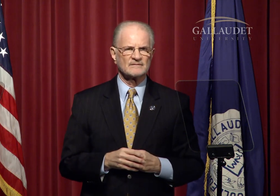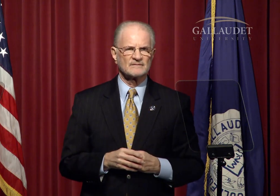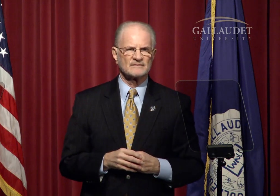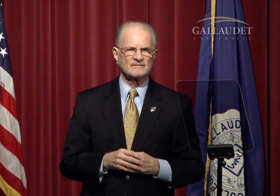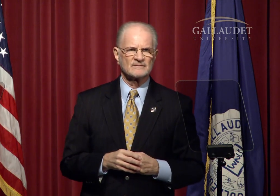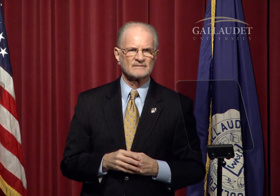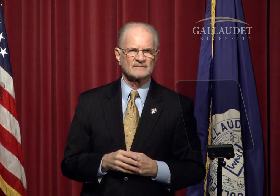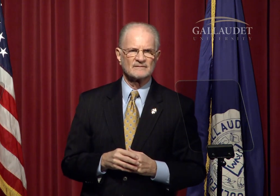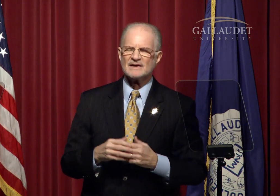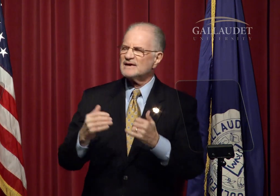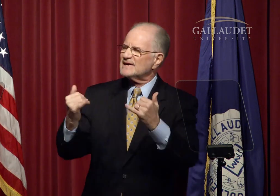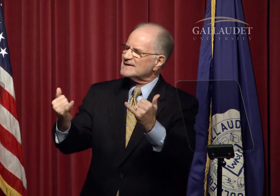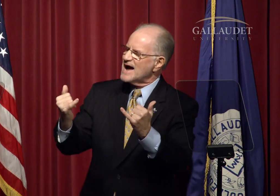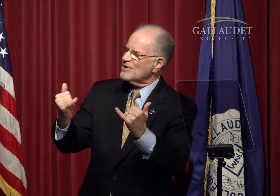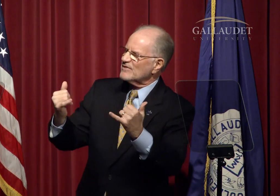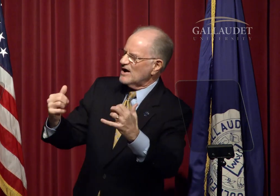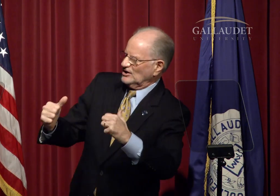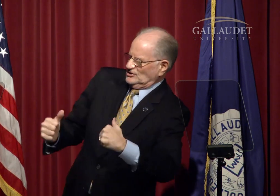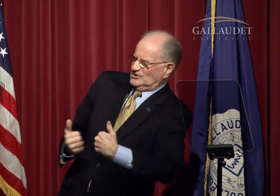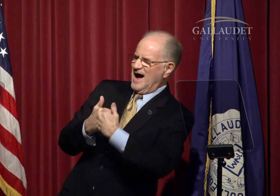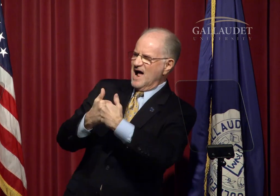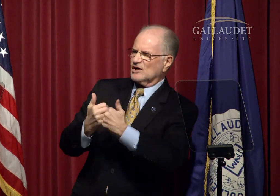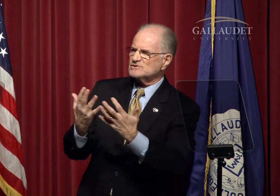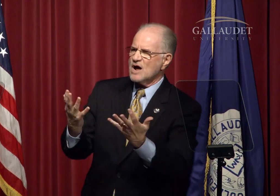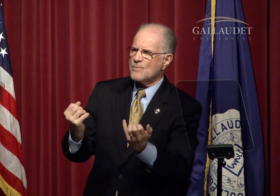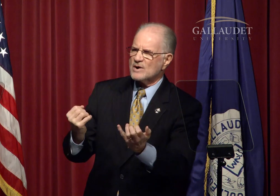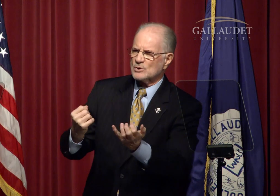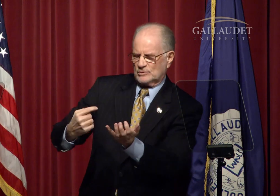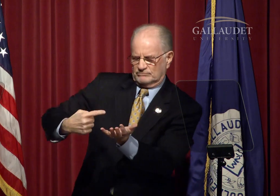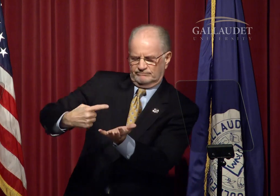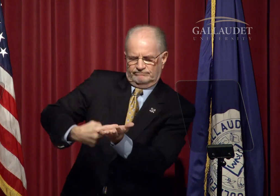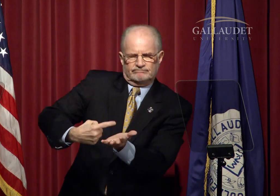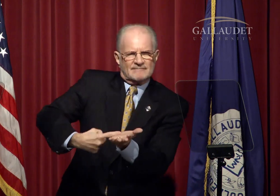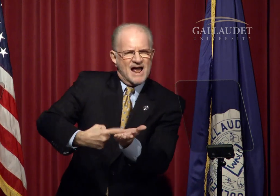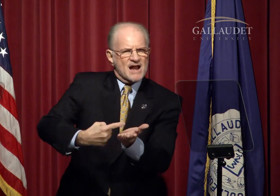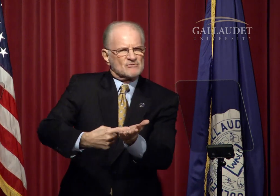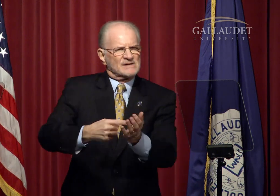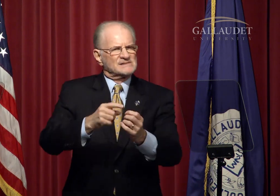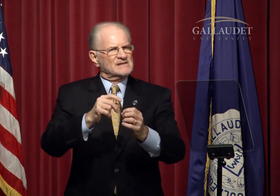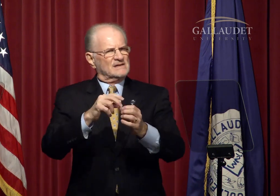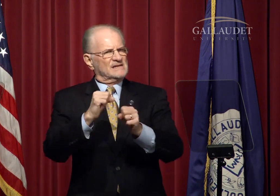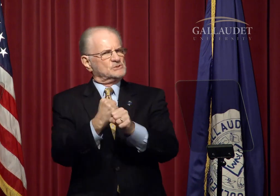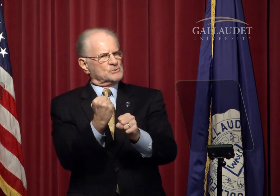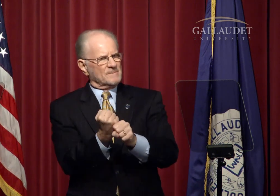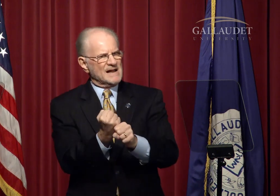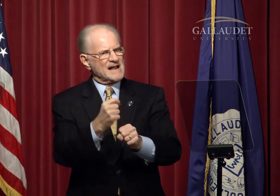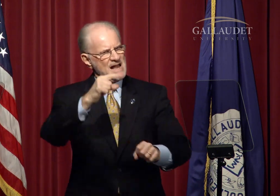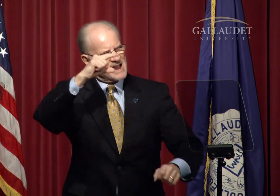The challenge I want to address is